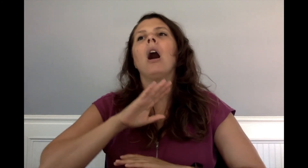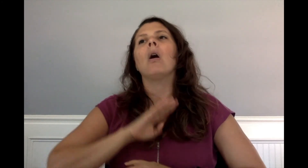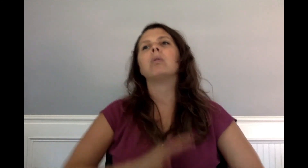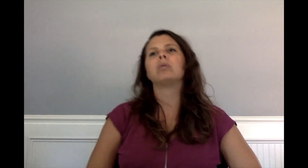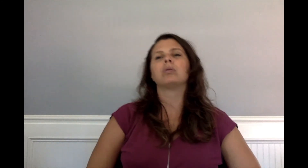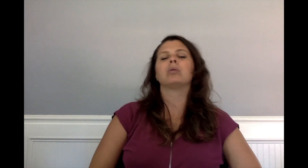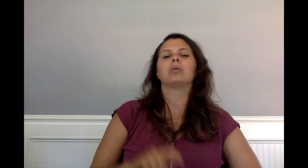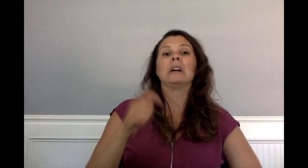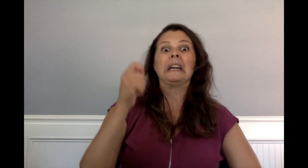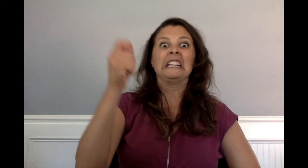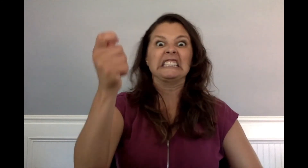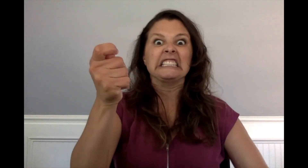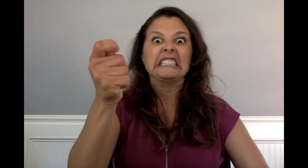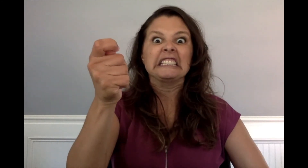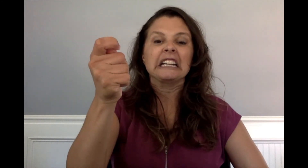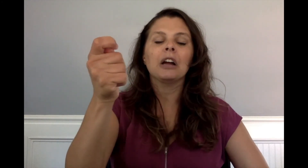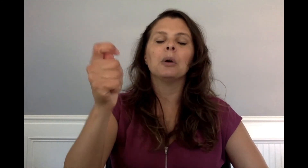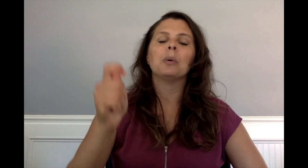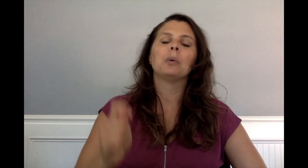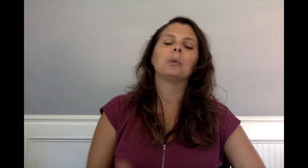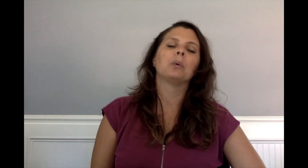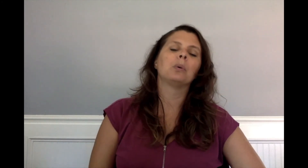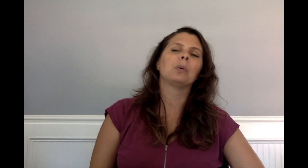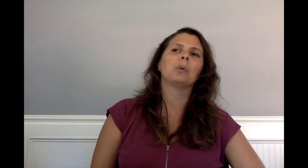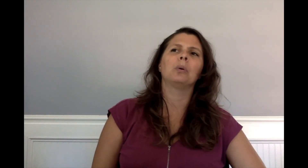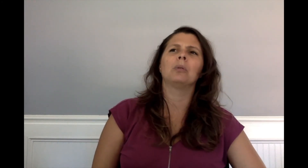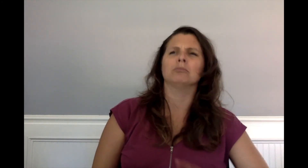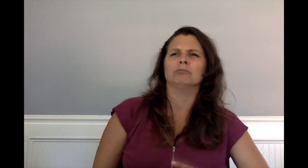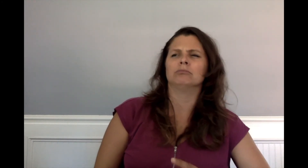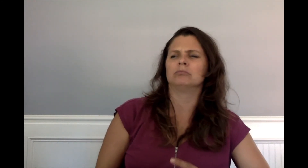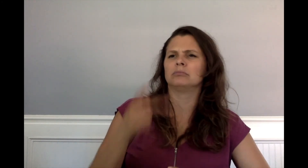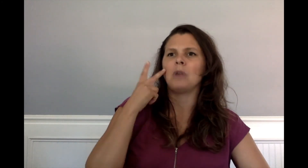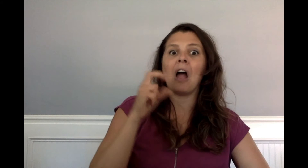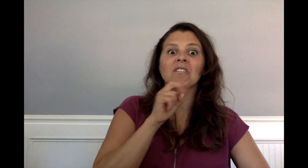Charlie sighed with relief and lowered his hand.